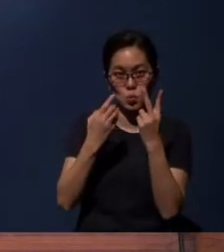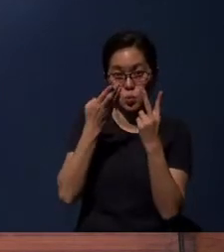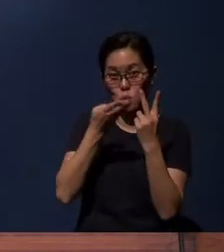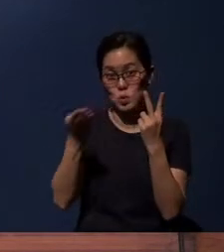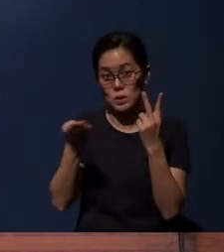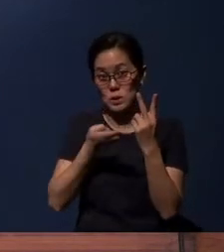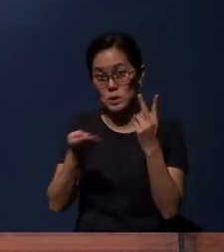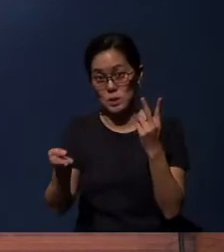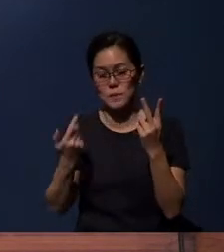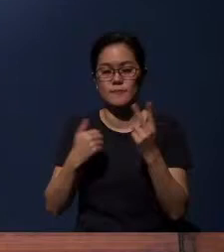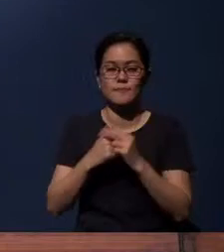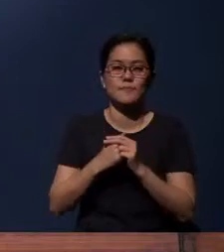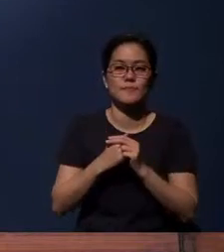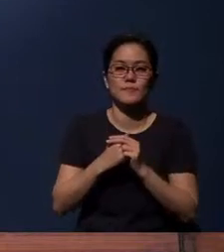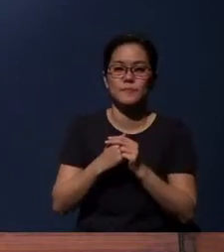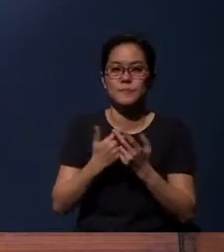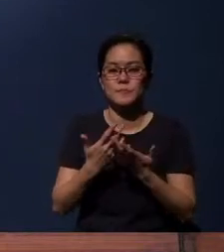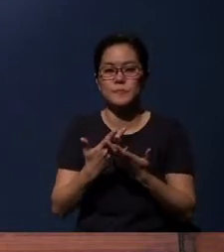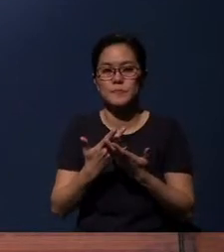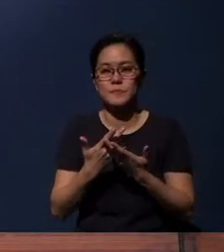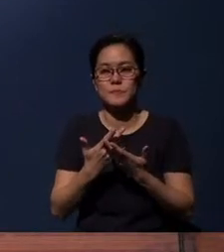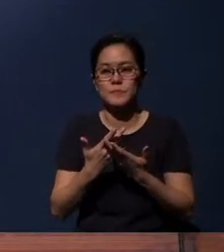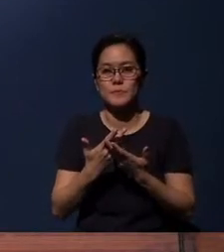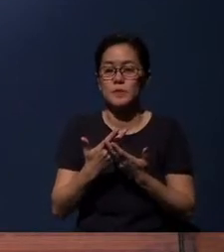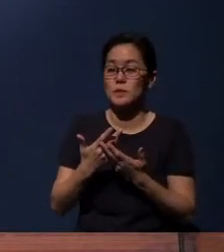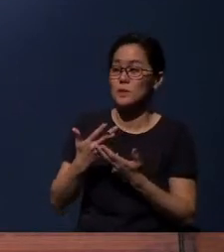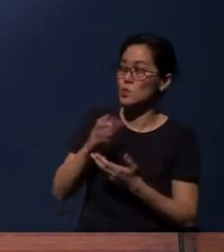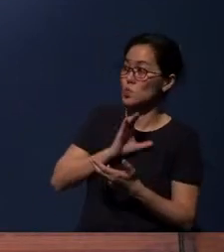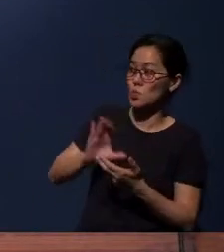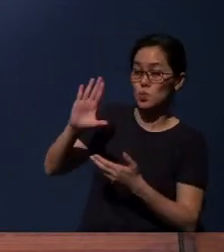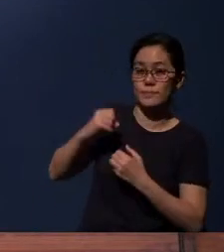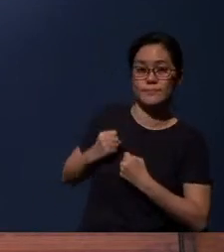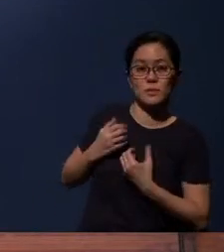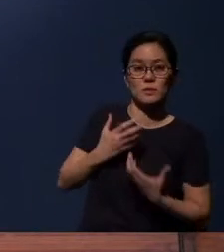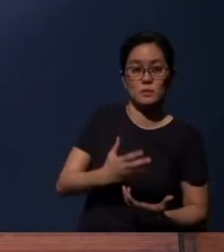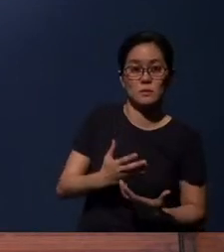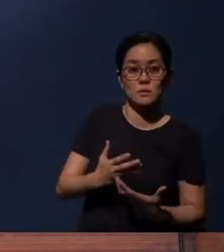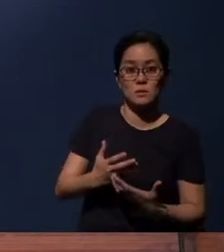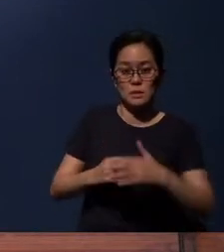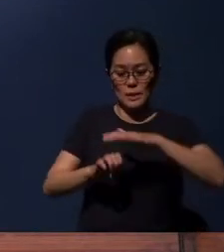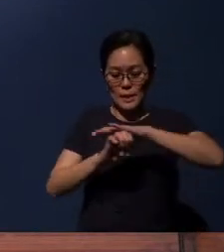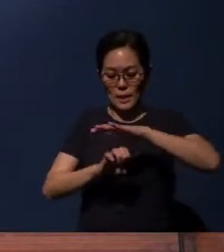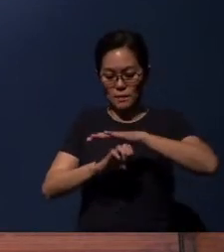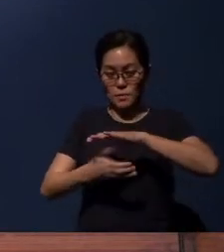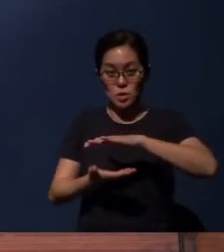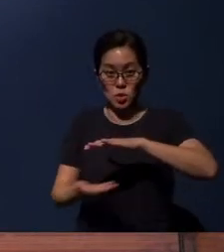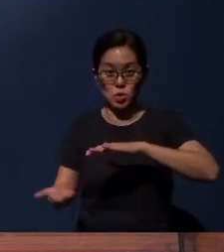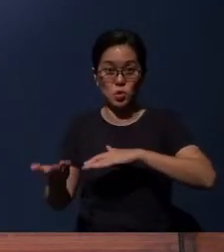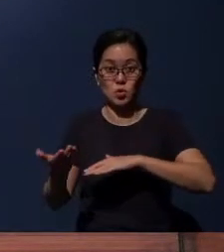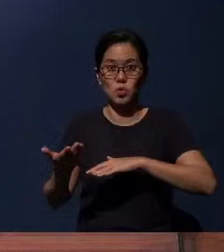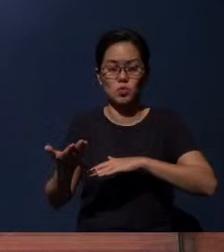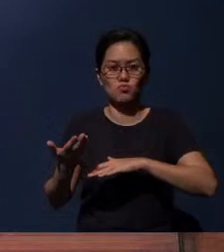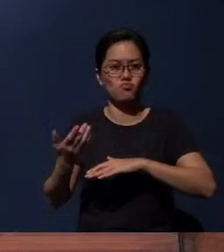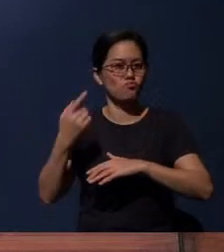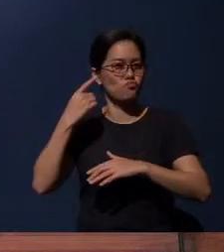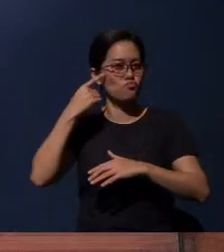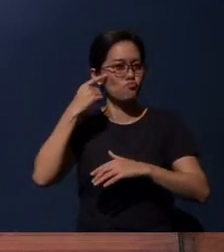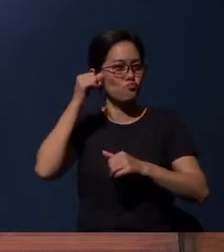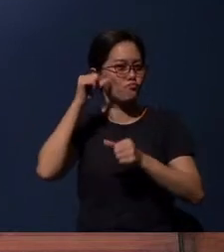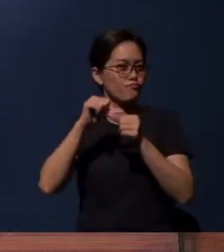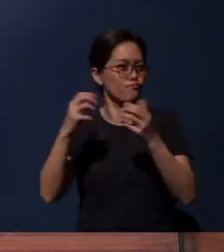that the sacrifice of Christ and the elements on the table remind us of.